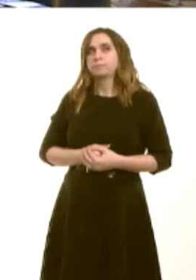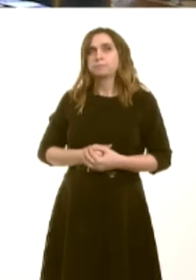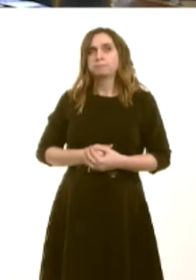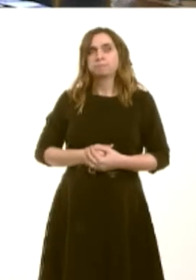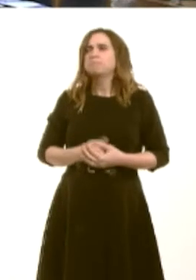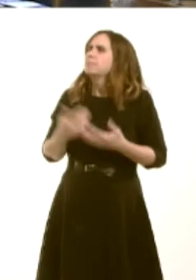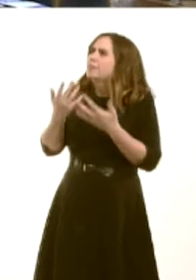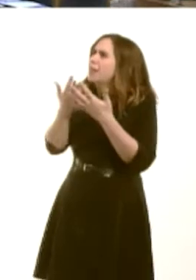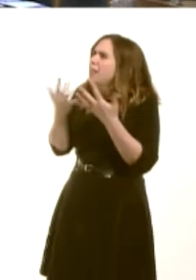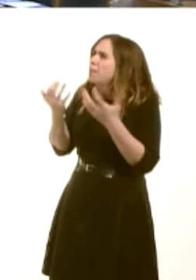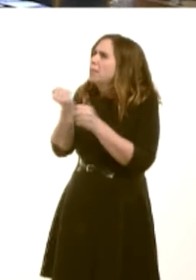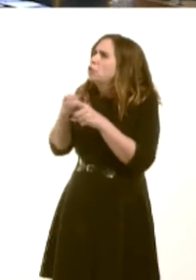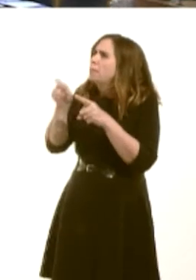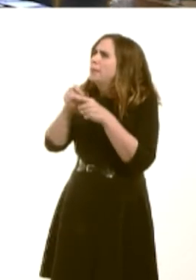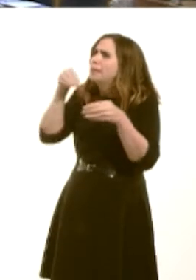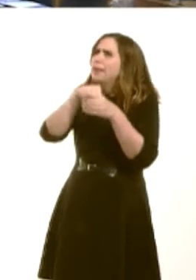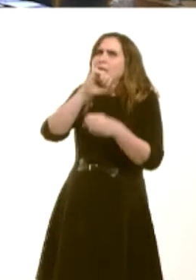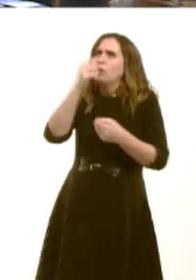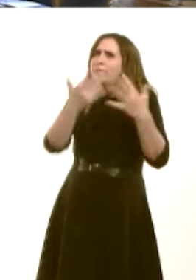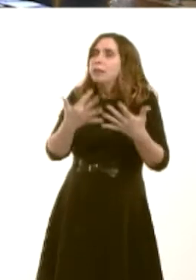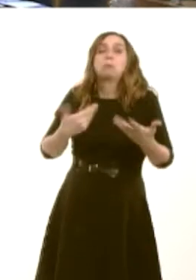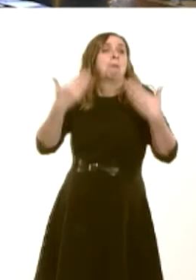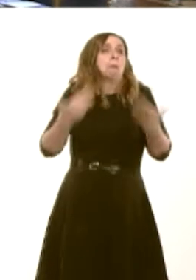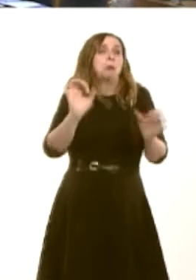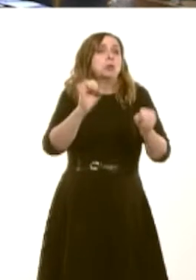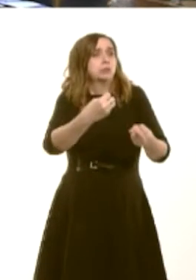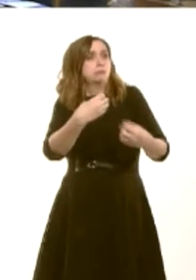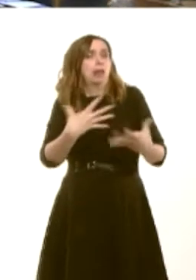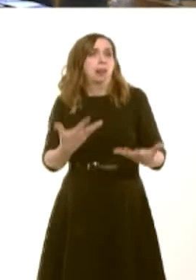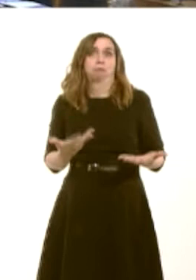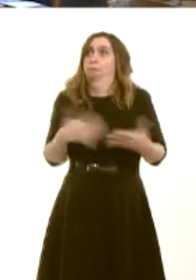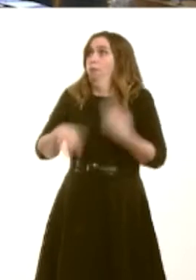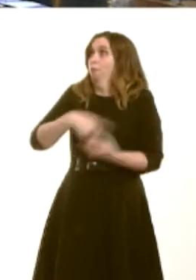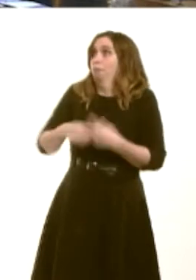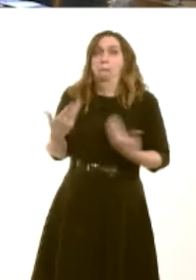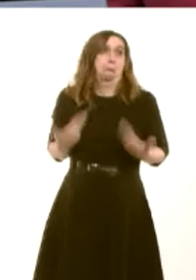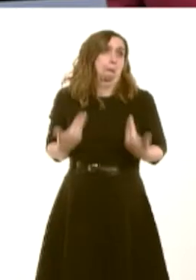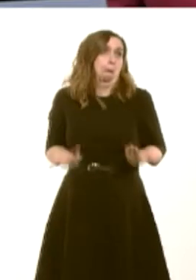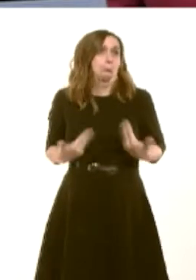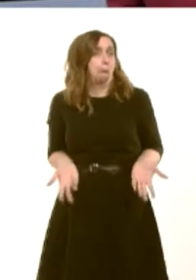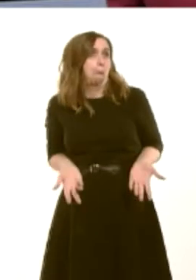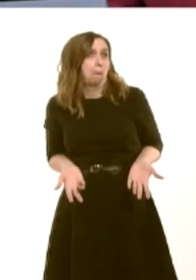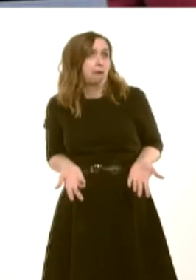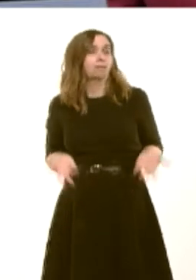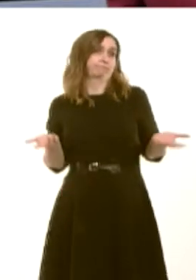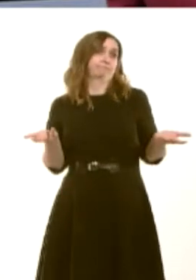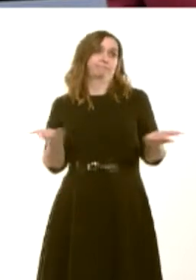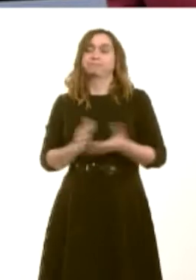included in that figure; weíve never been told, of course, so who knows? In terms of